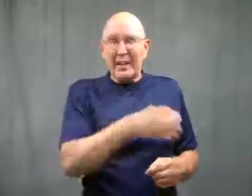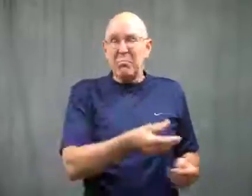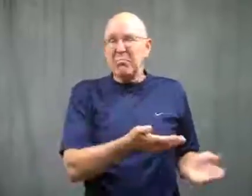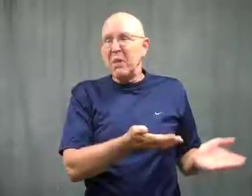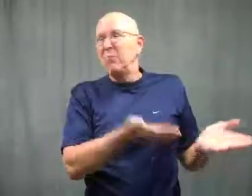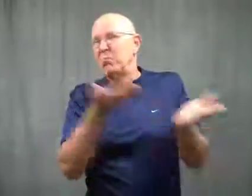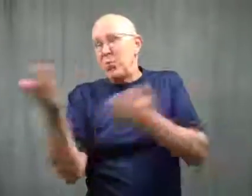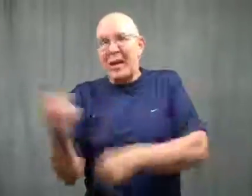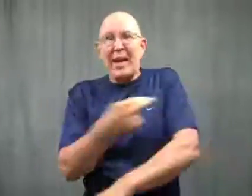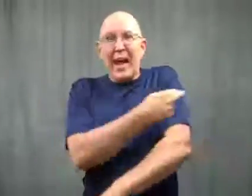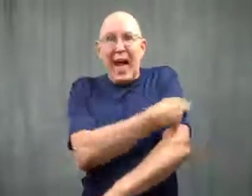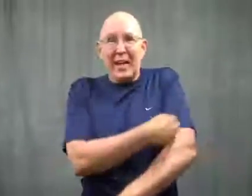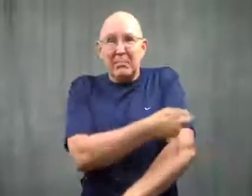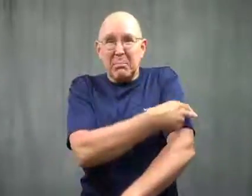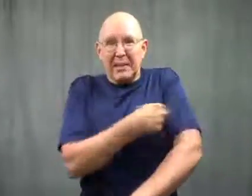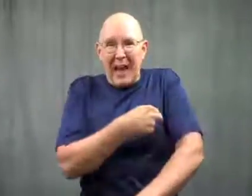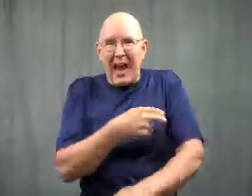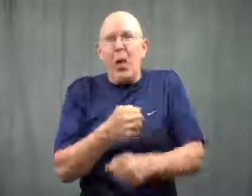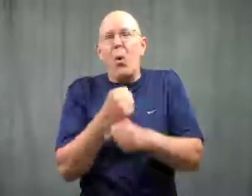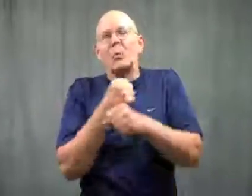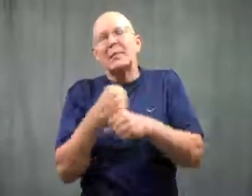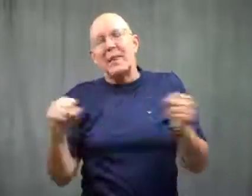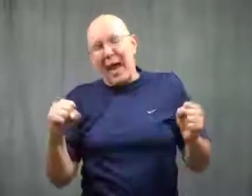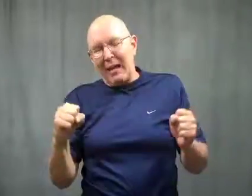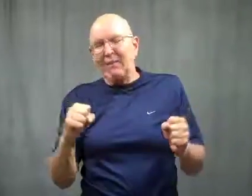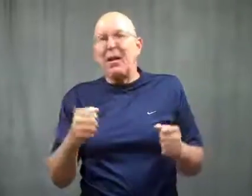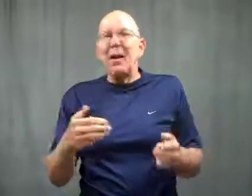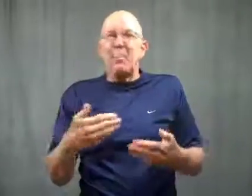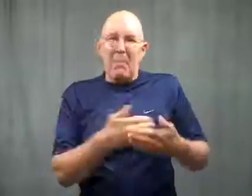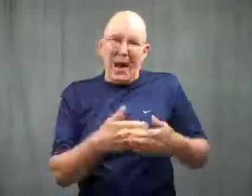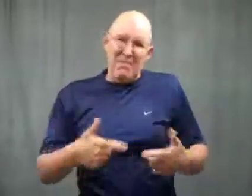The baby was taken to the hospital and is alive.